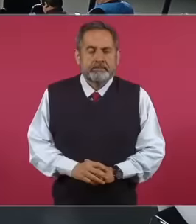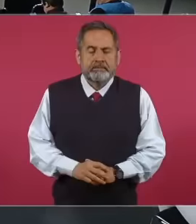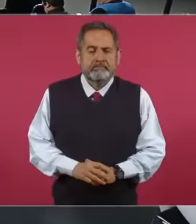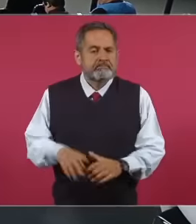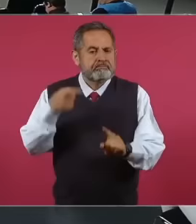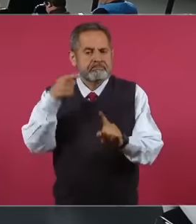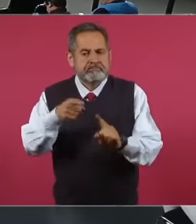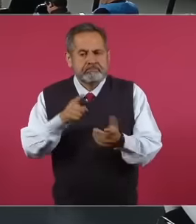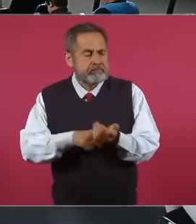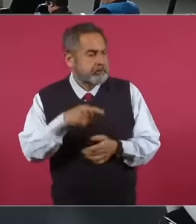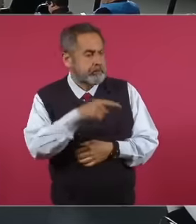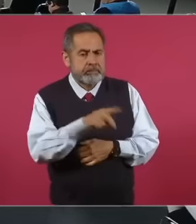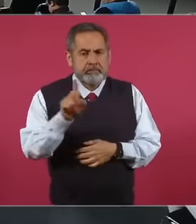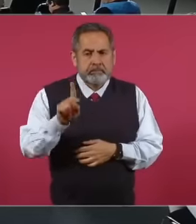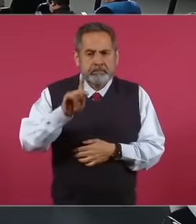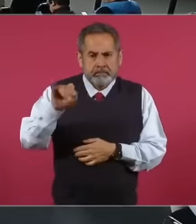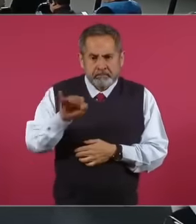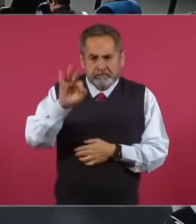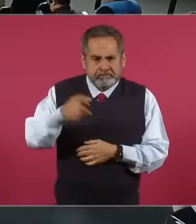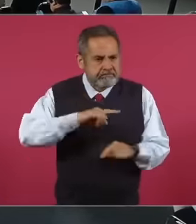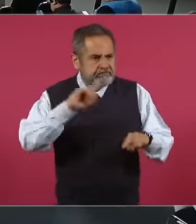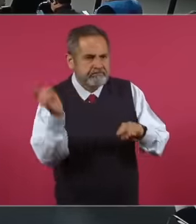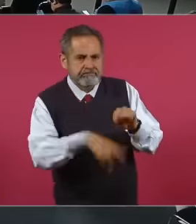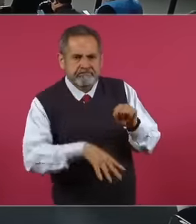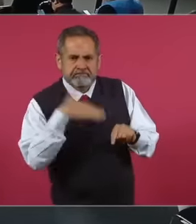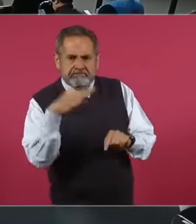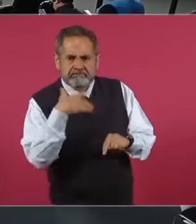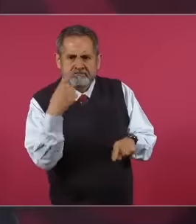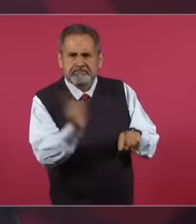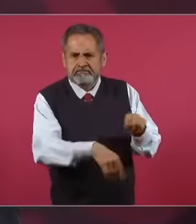, especially